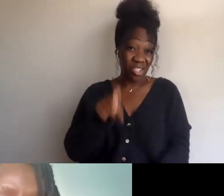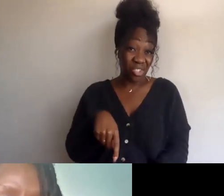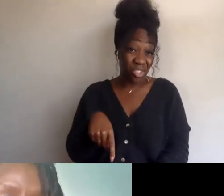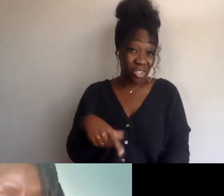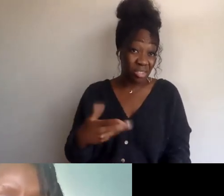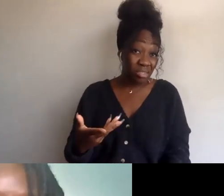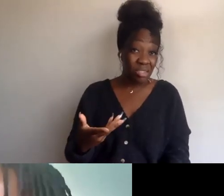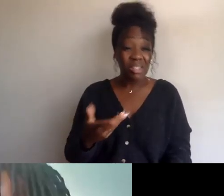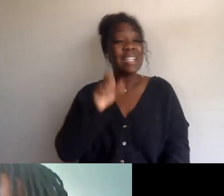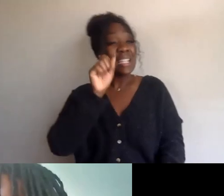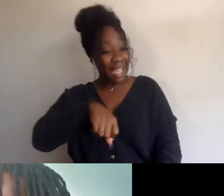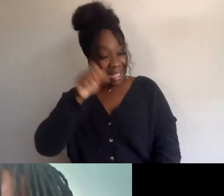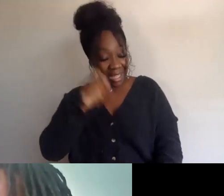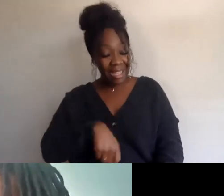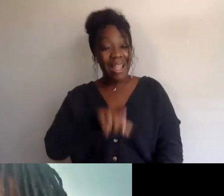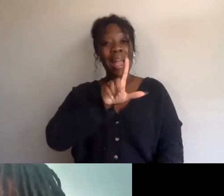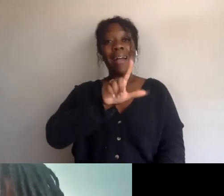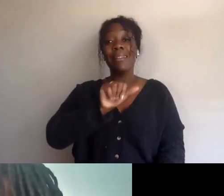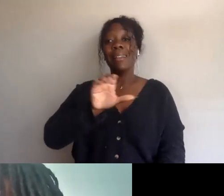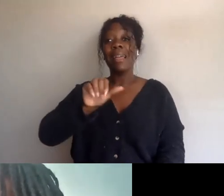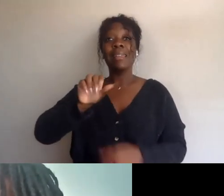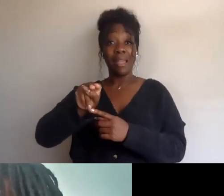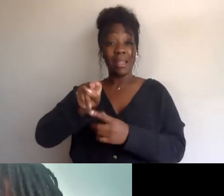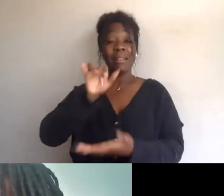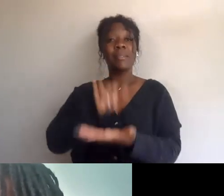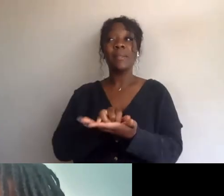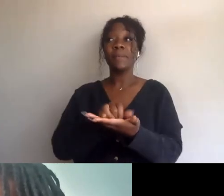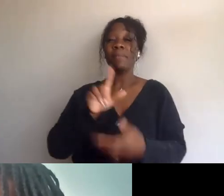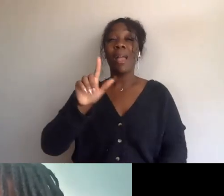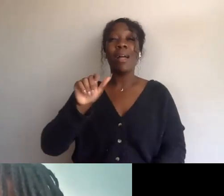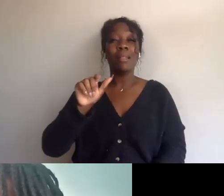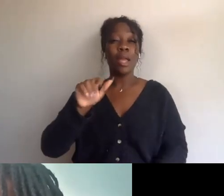Yeah, So LA CAN, the Los Angeles Community Action Network,